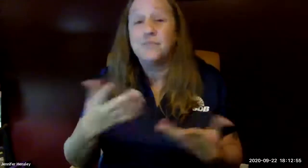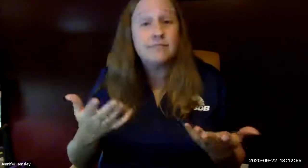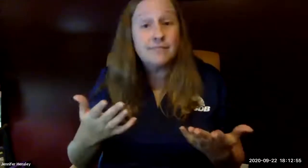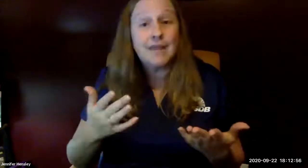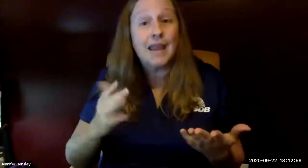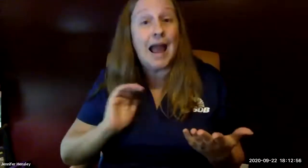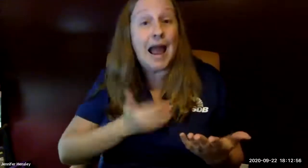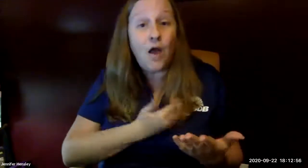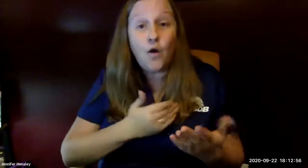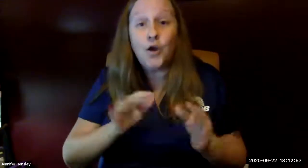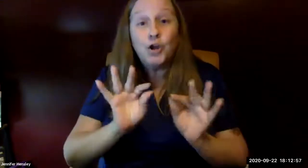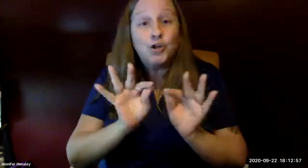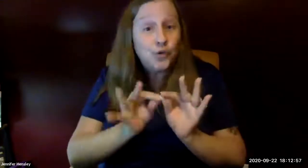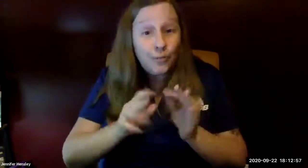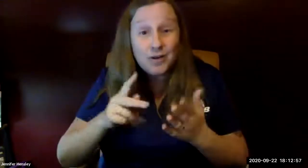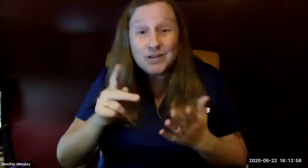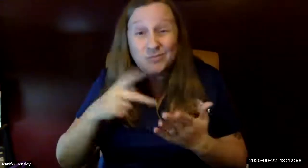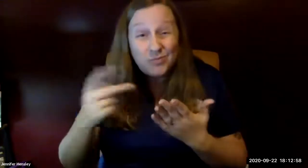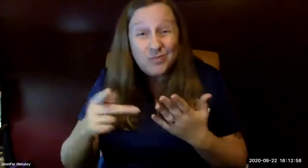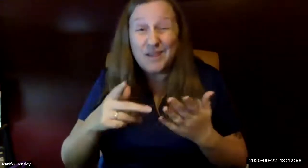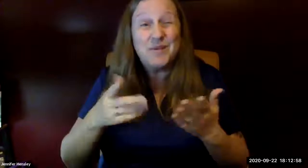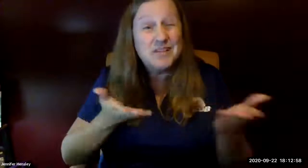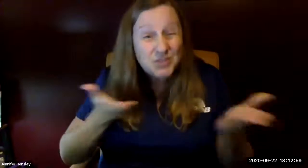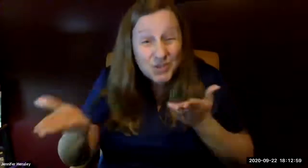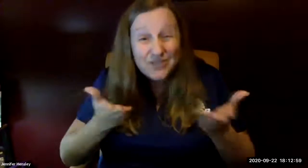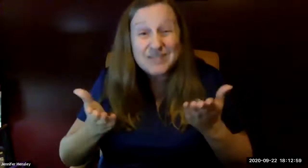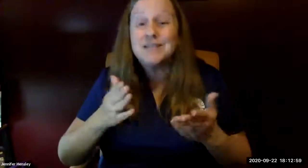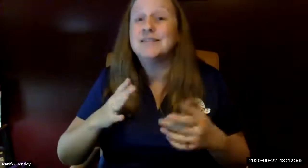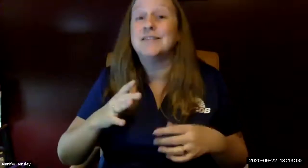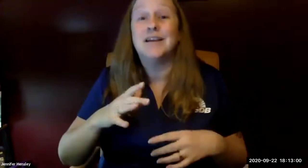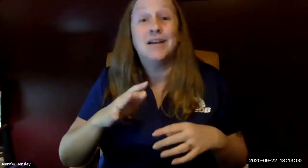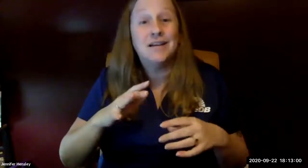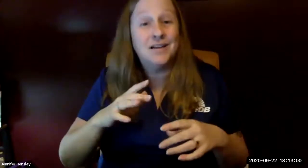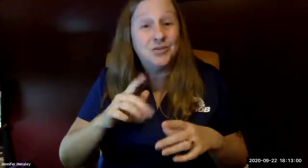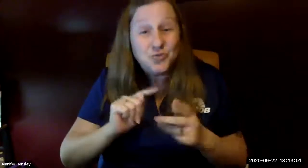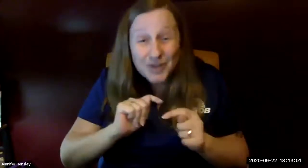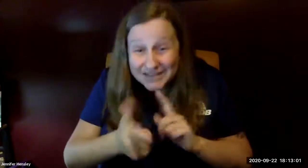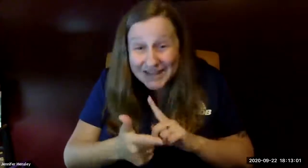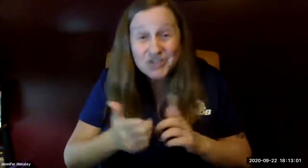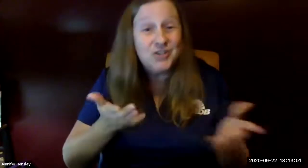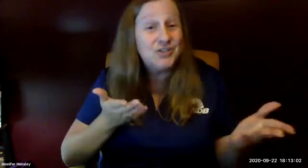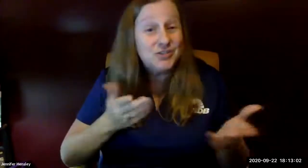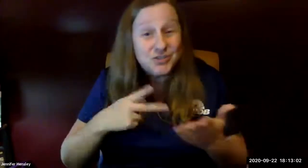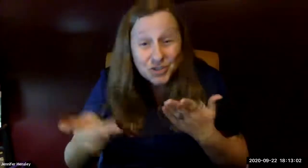will tell you more about that